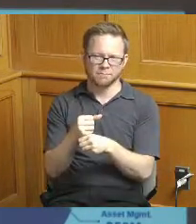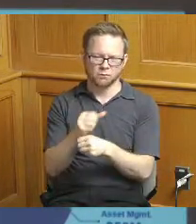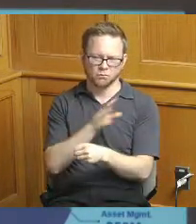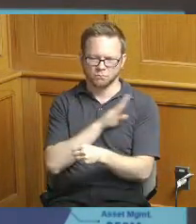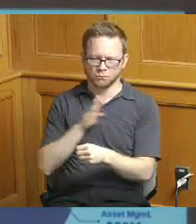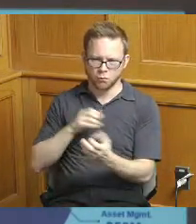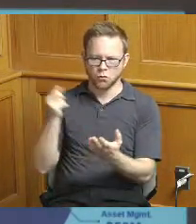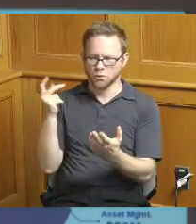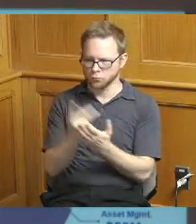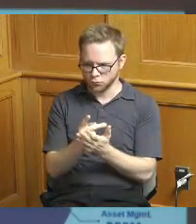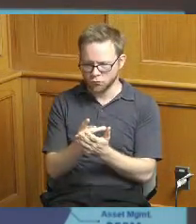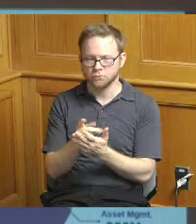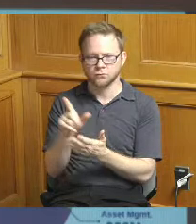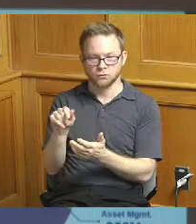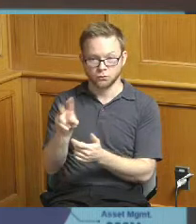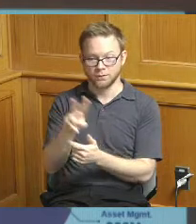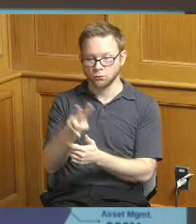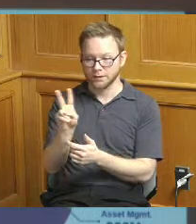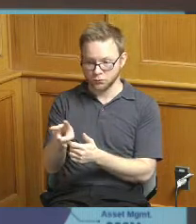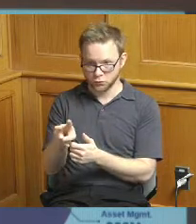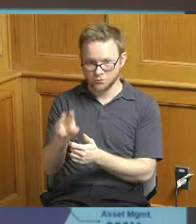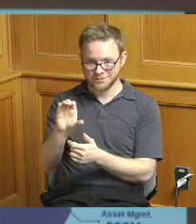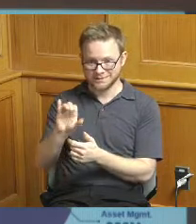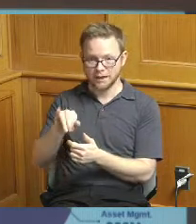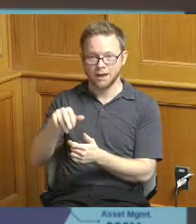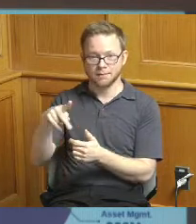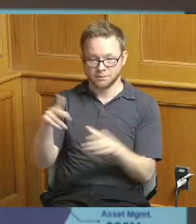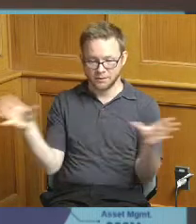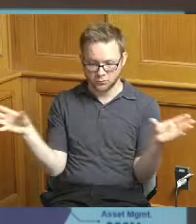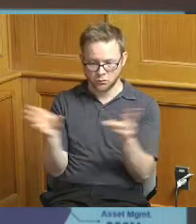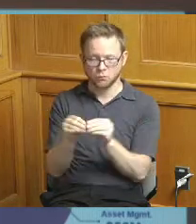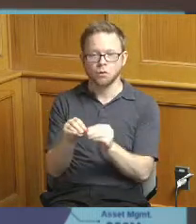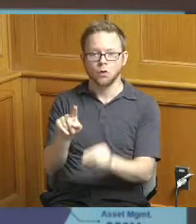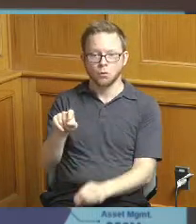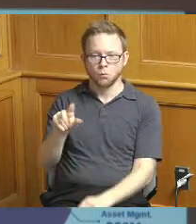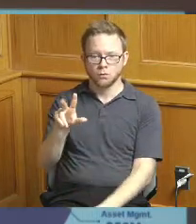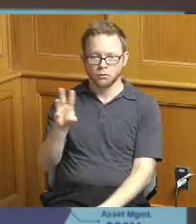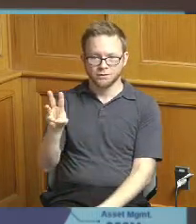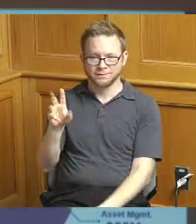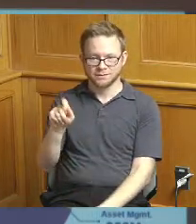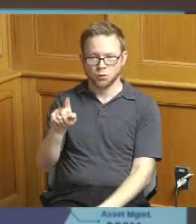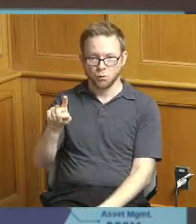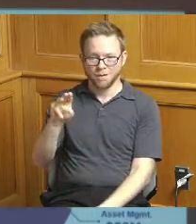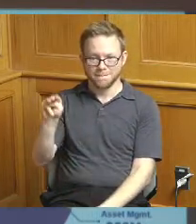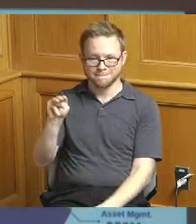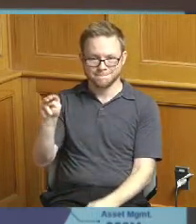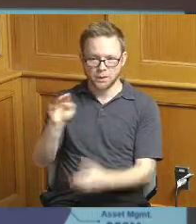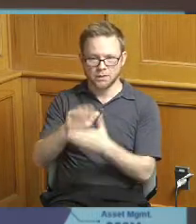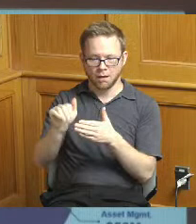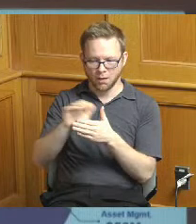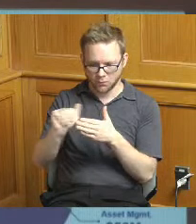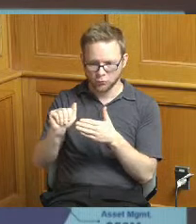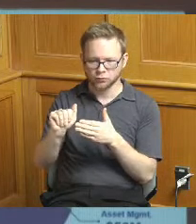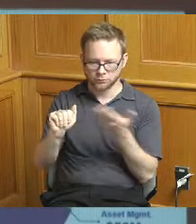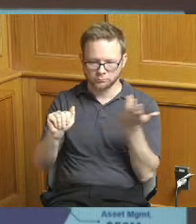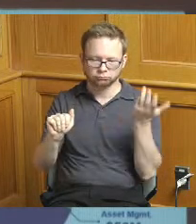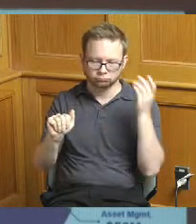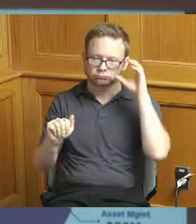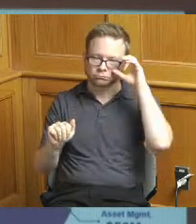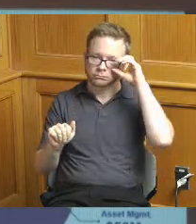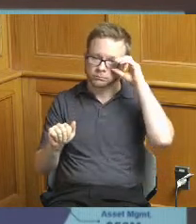so our 2022 capital improvement program budget was 136 million so again just reiterating that that